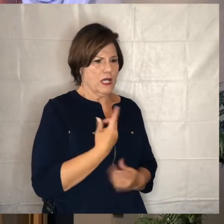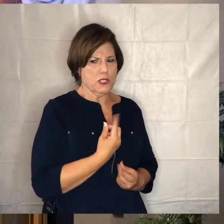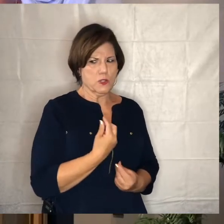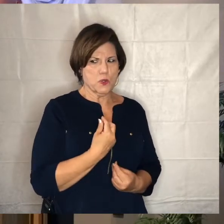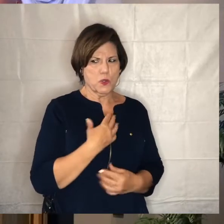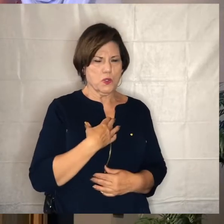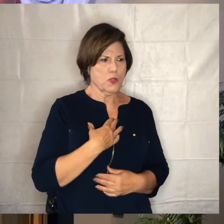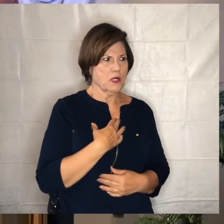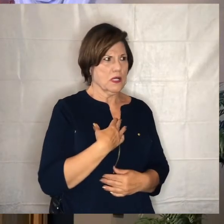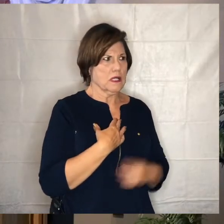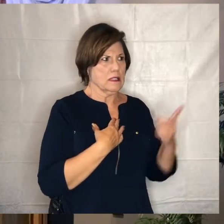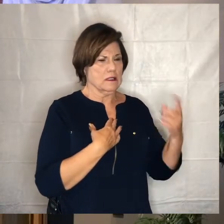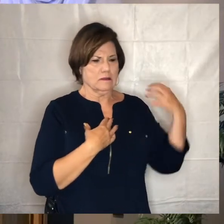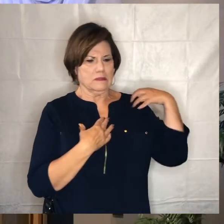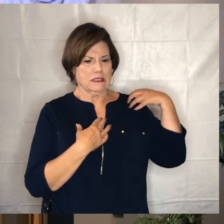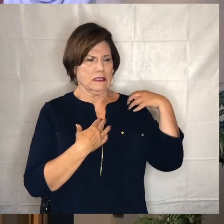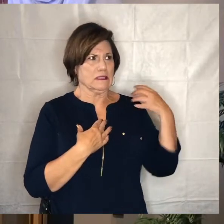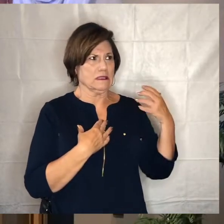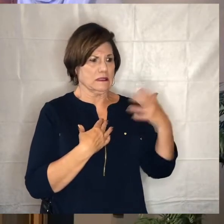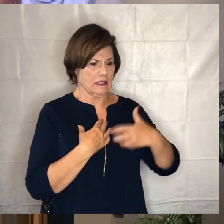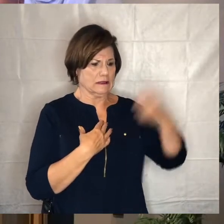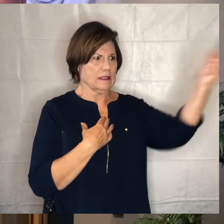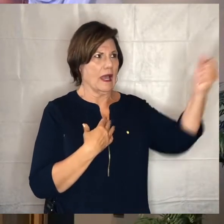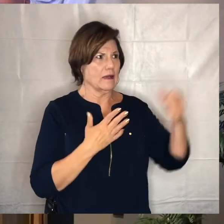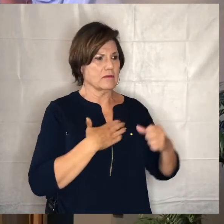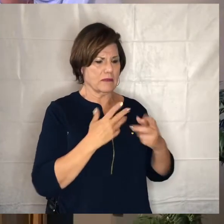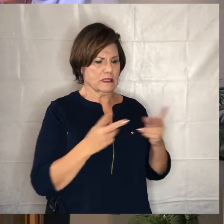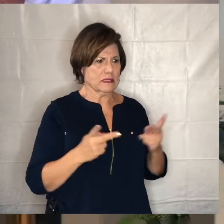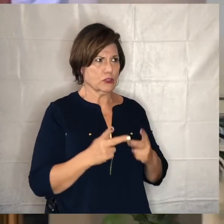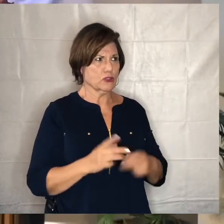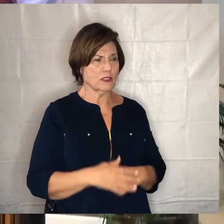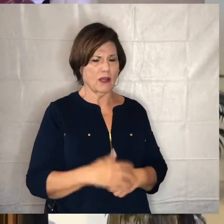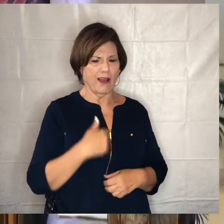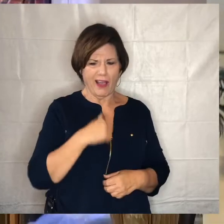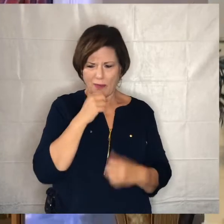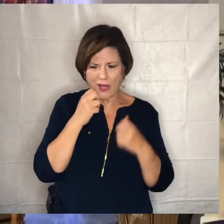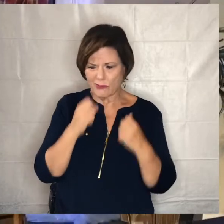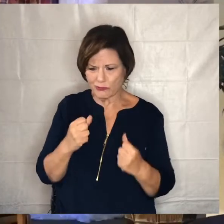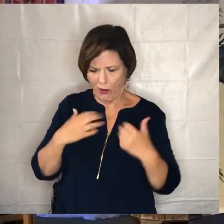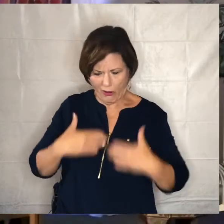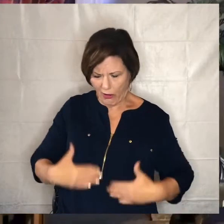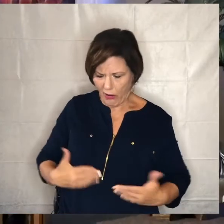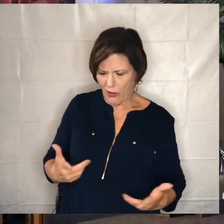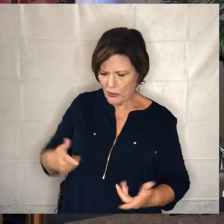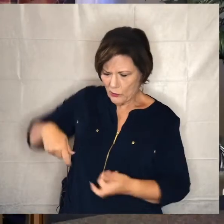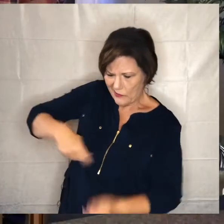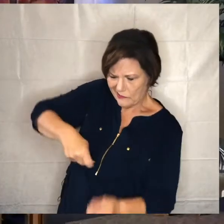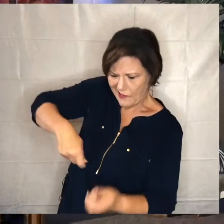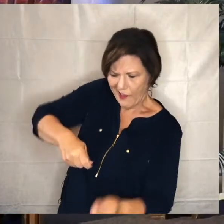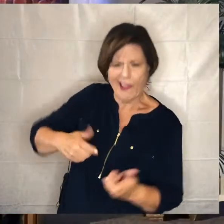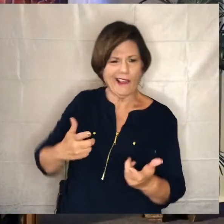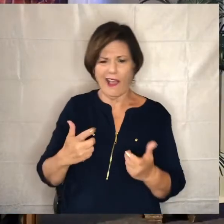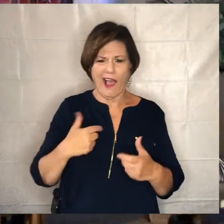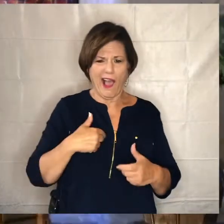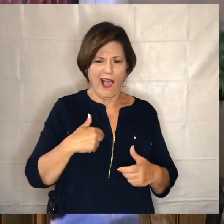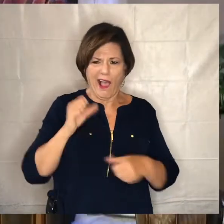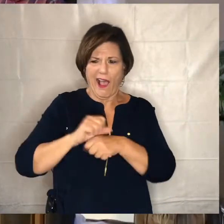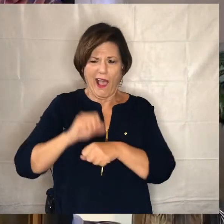now that my master is taking this position away from me i am not strong enough to dig and i am ashamed to beg i've decided